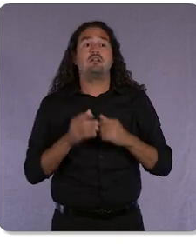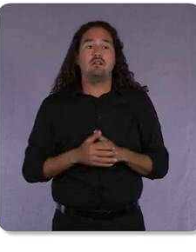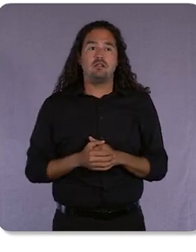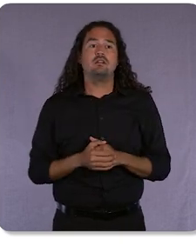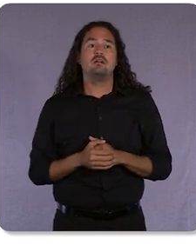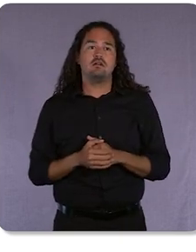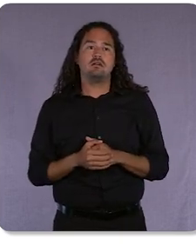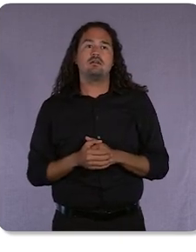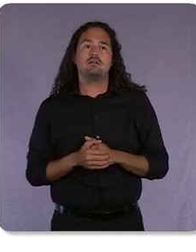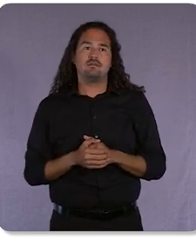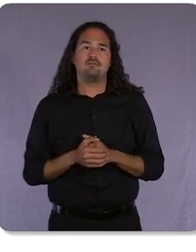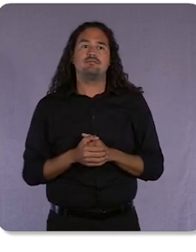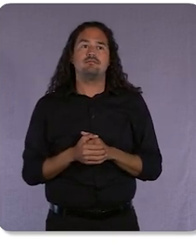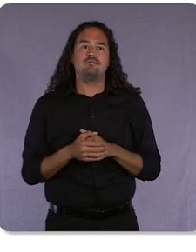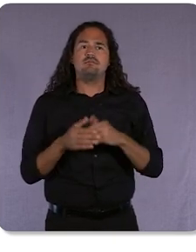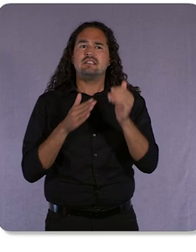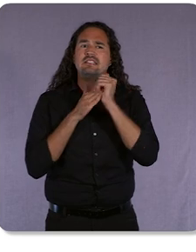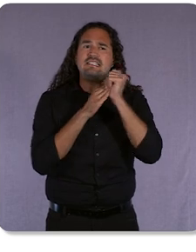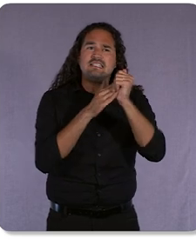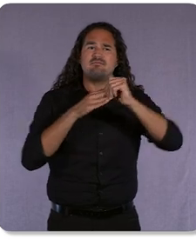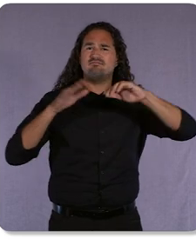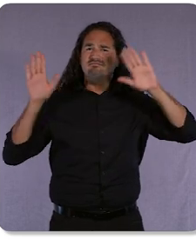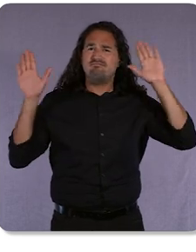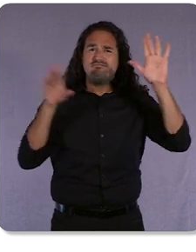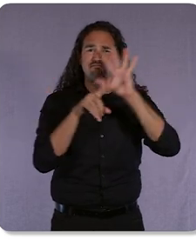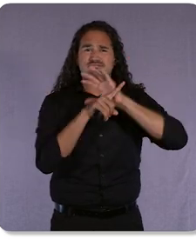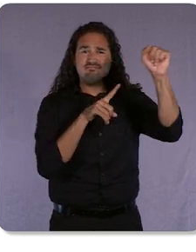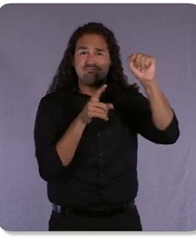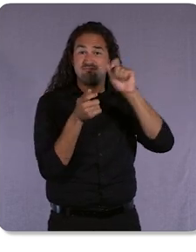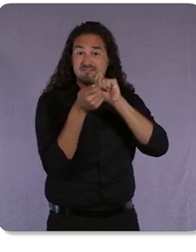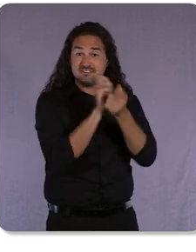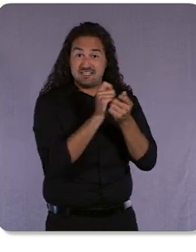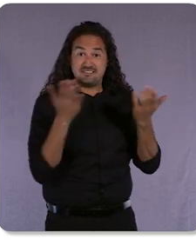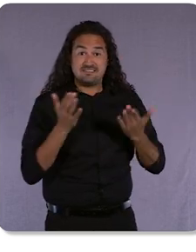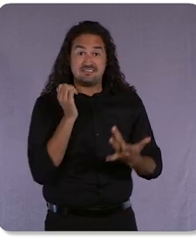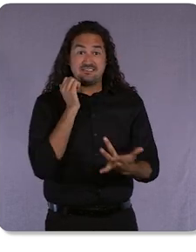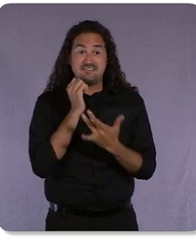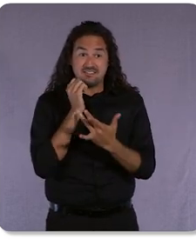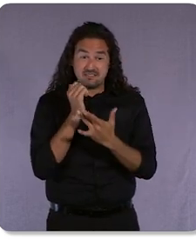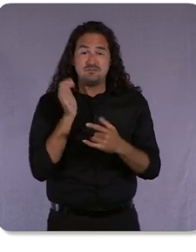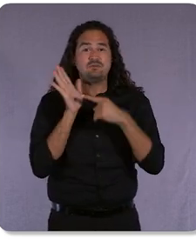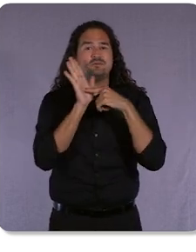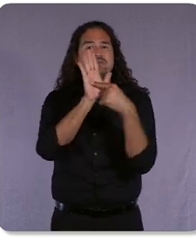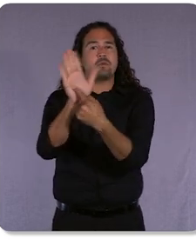Let me share some of the trends we’re seeing. Some are obvious, like new ways of working,